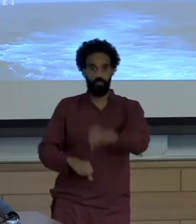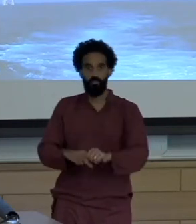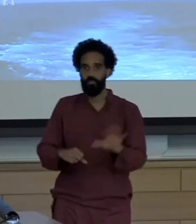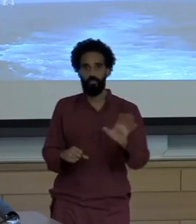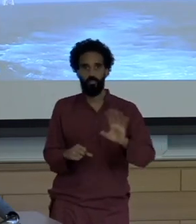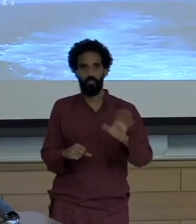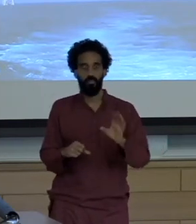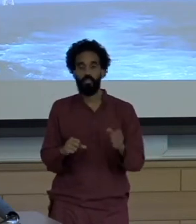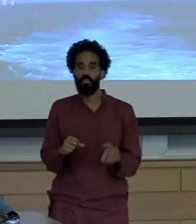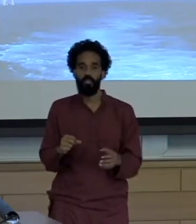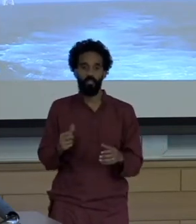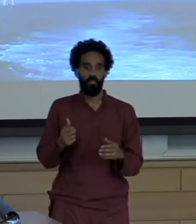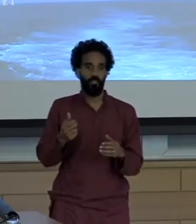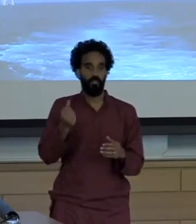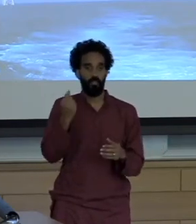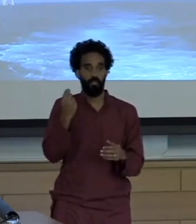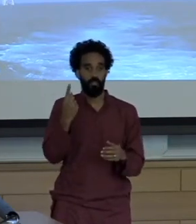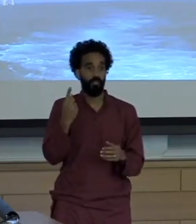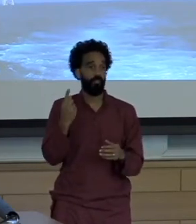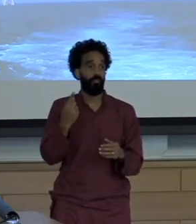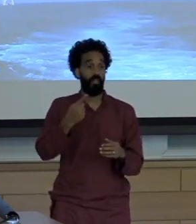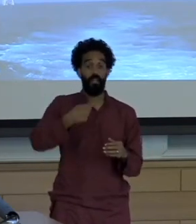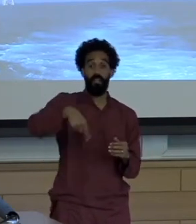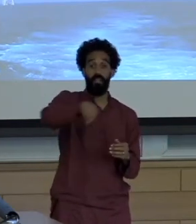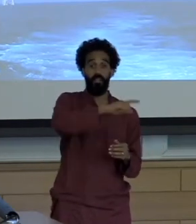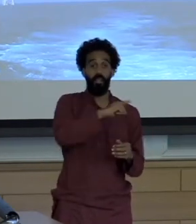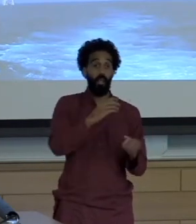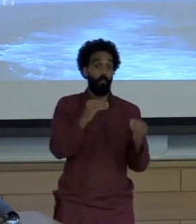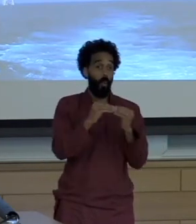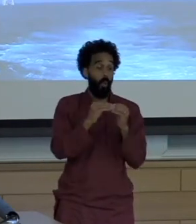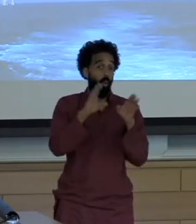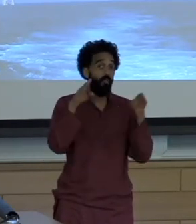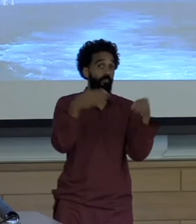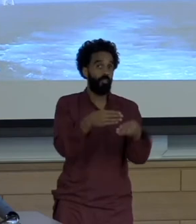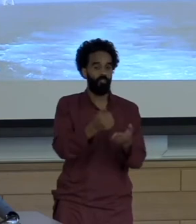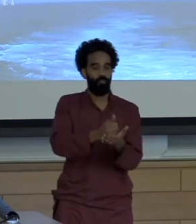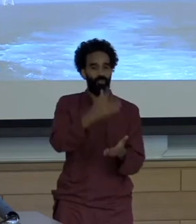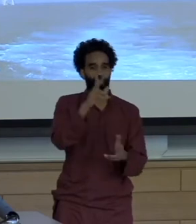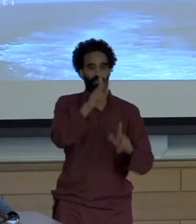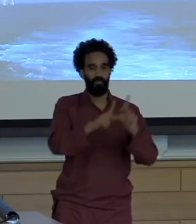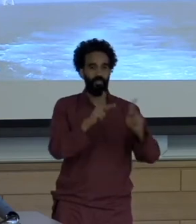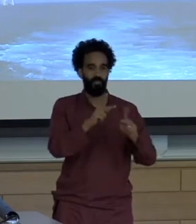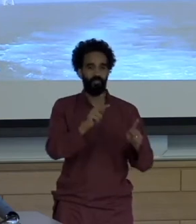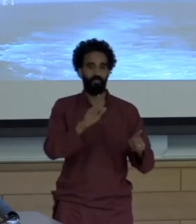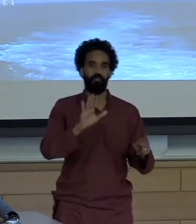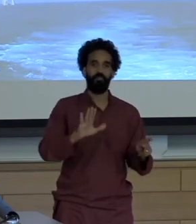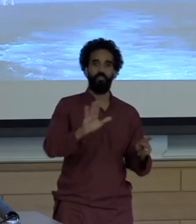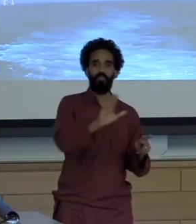Homes perched atop the waterfront which of course are on eroding coastlines. We know that now